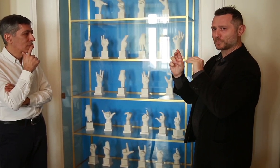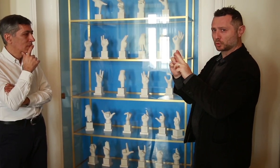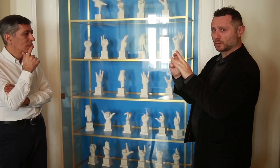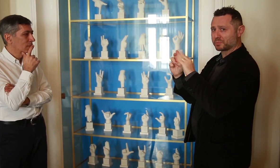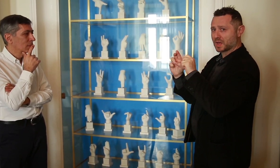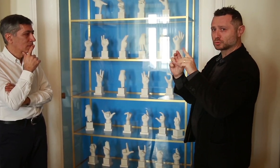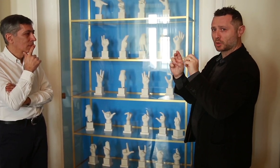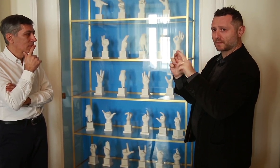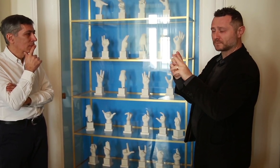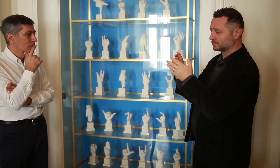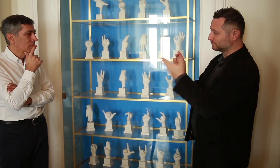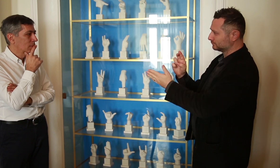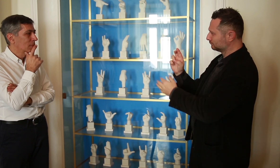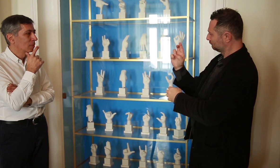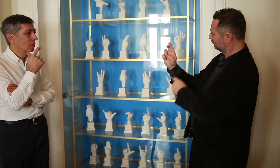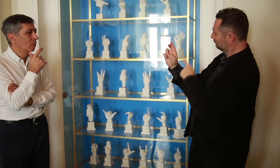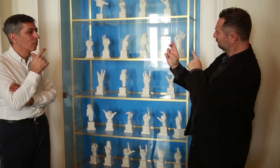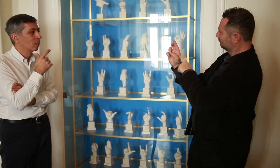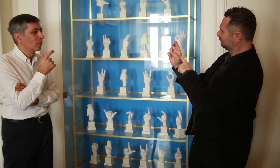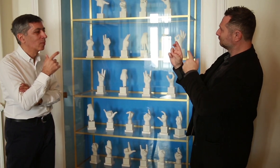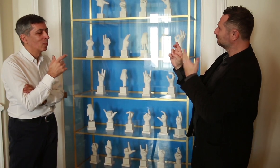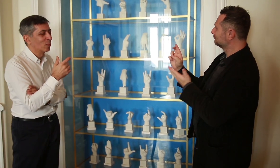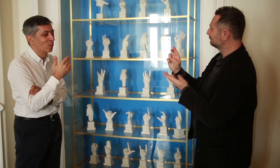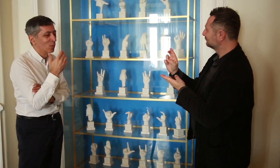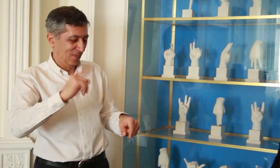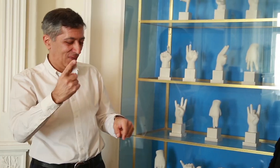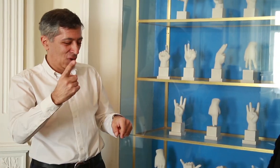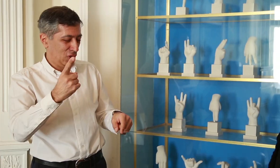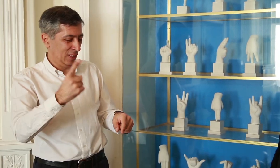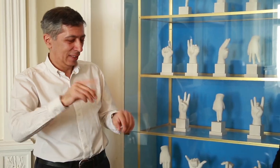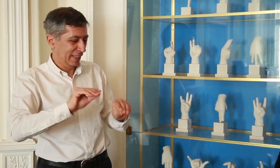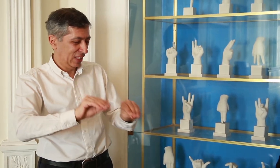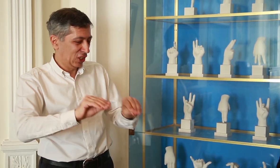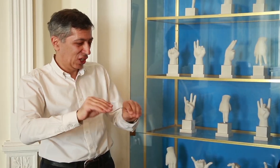university. Inside, I felt frustrated with communication breakdowns.